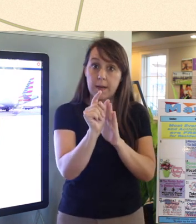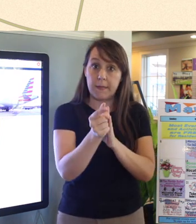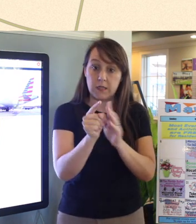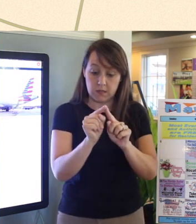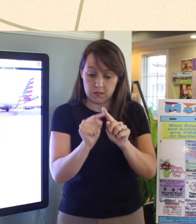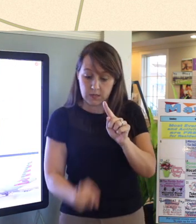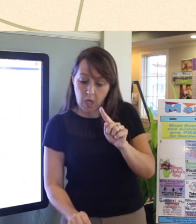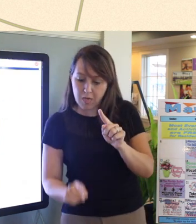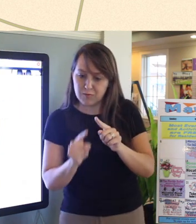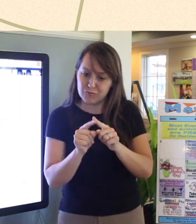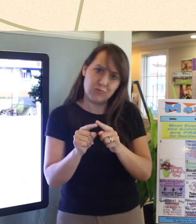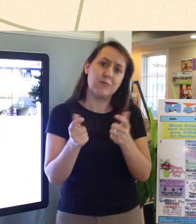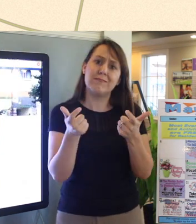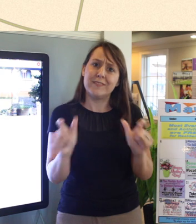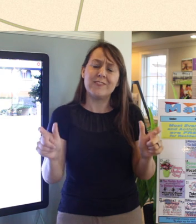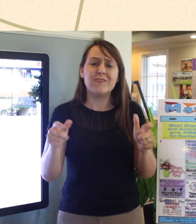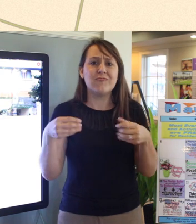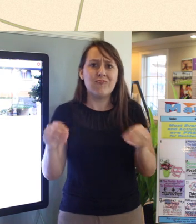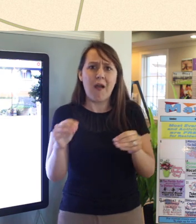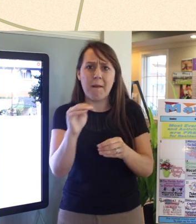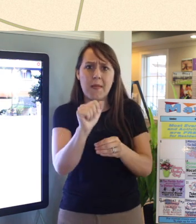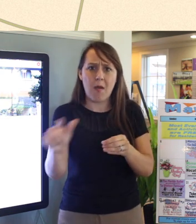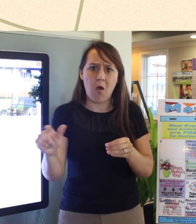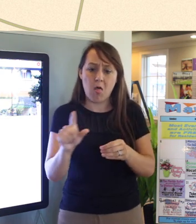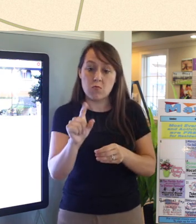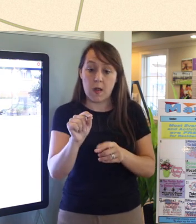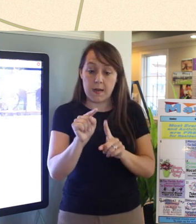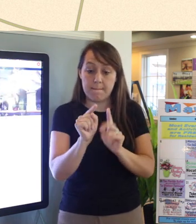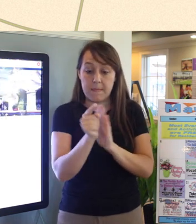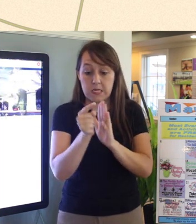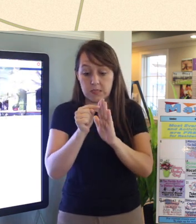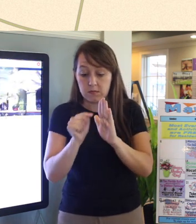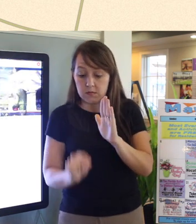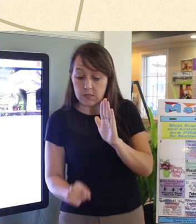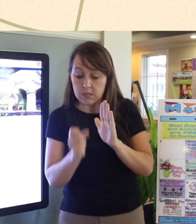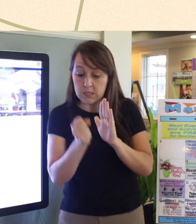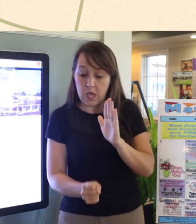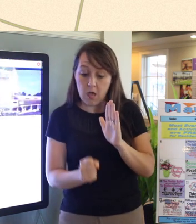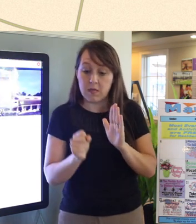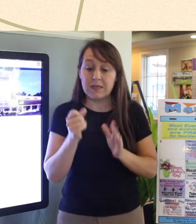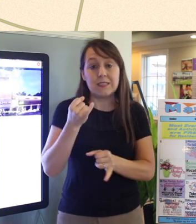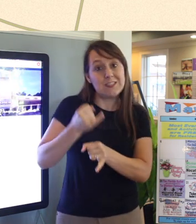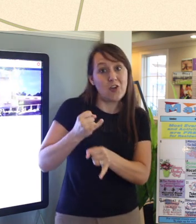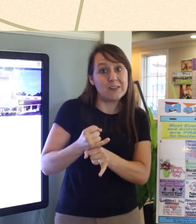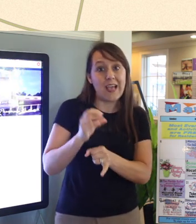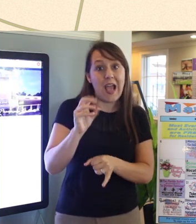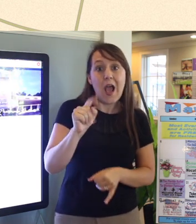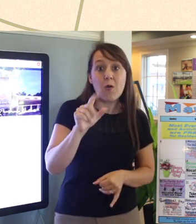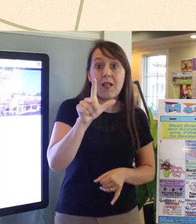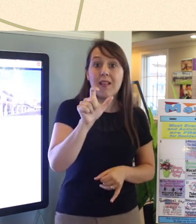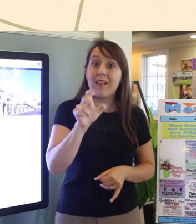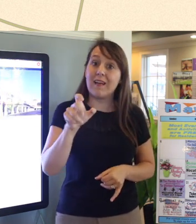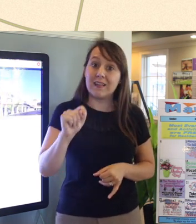20 minutes south are the outlet malls in St. Augustine There are 85 stores per mall and there's two malls down there